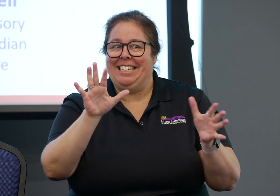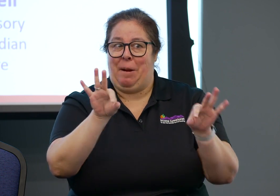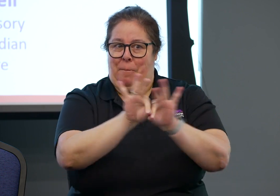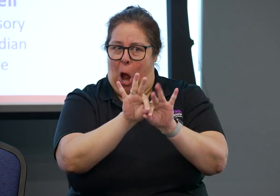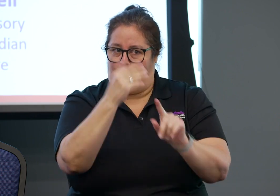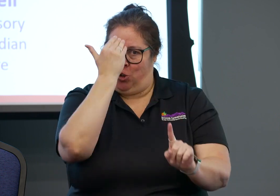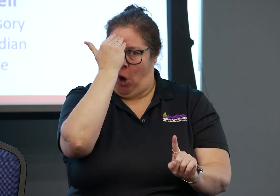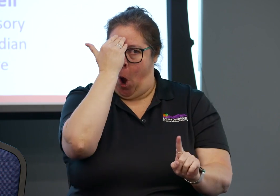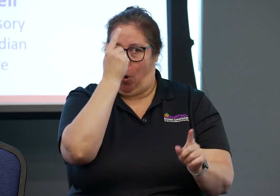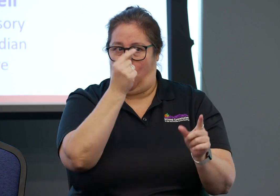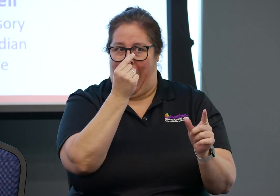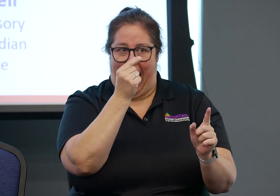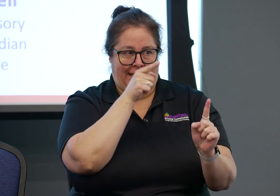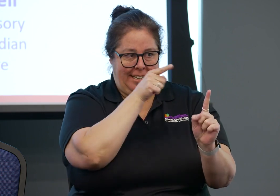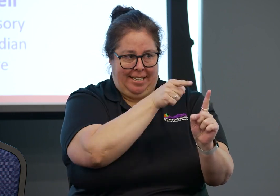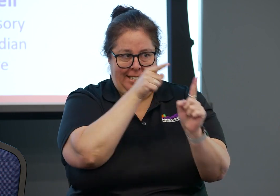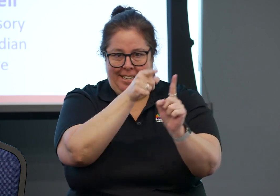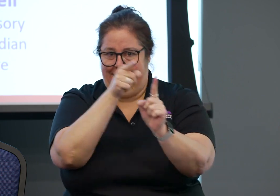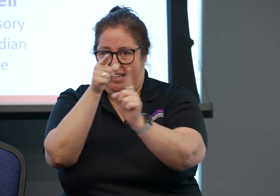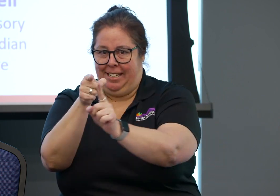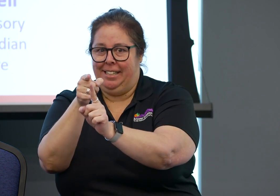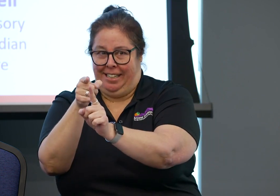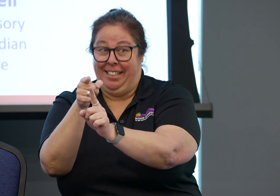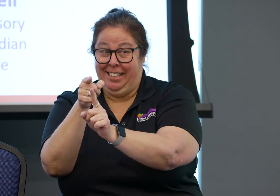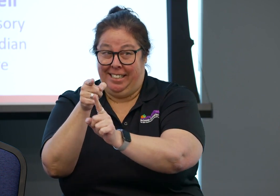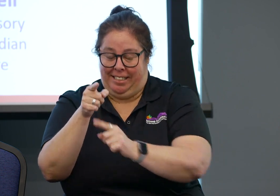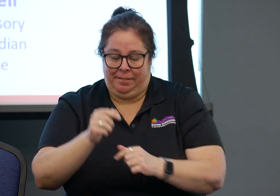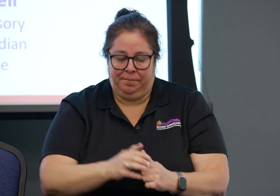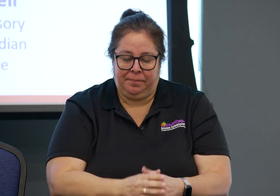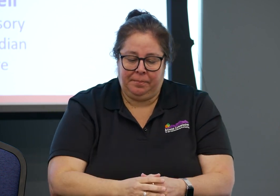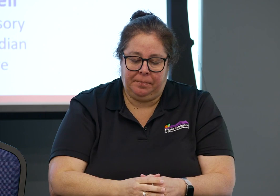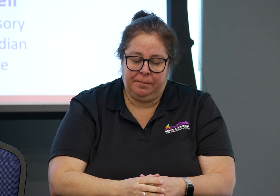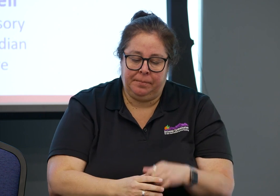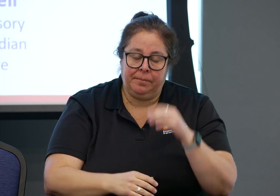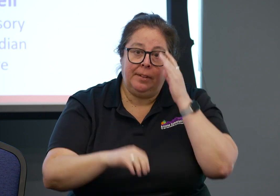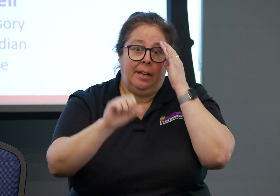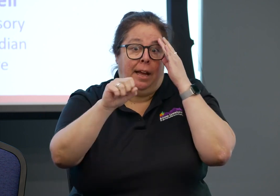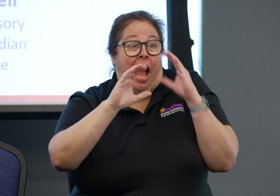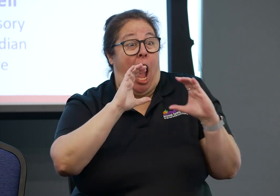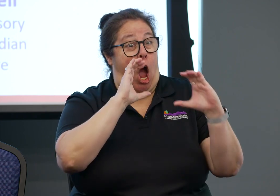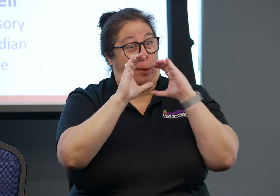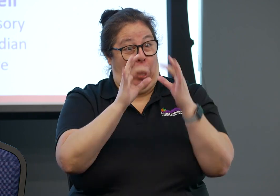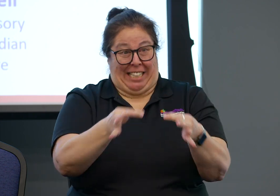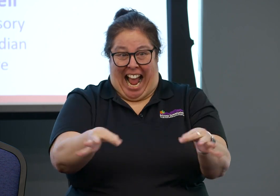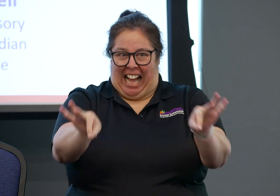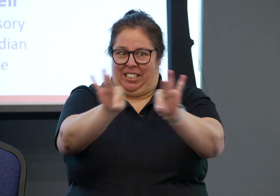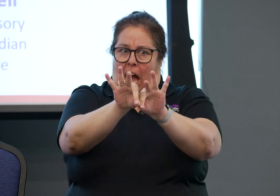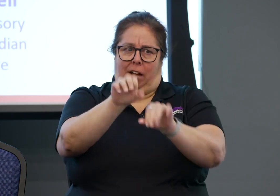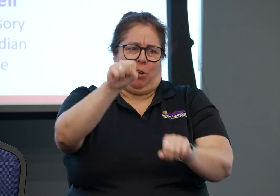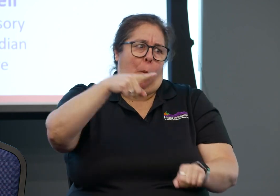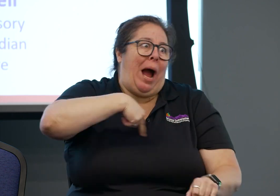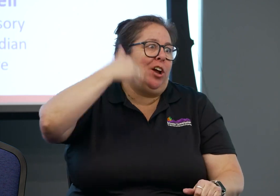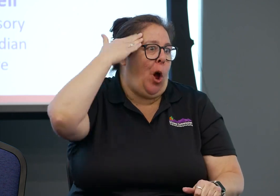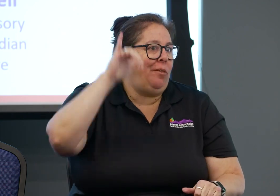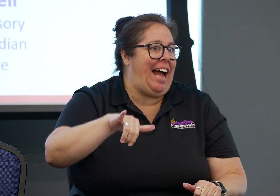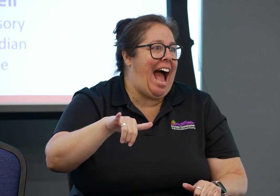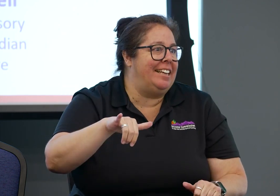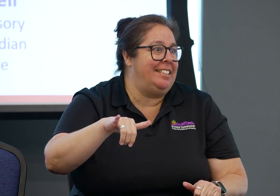is going to be my most effective accommodation rather than captioning. So depending on the person, the accommodation changes.